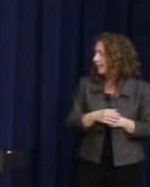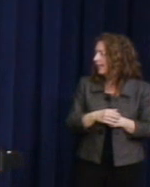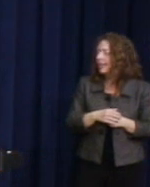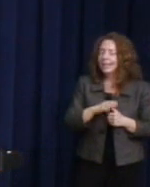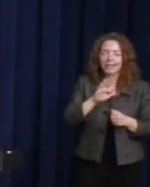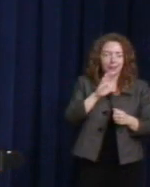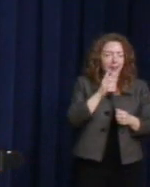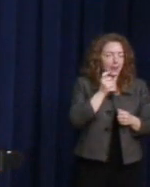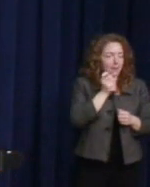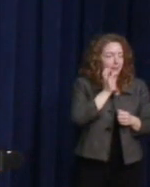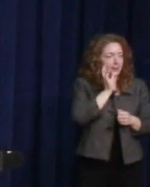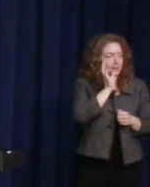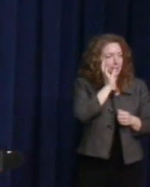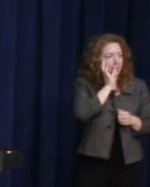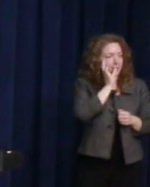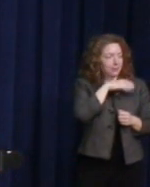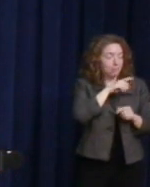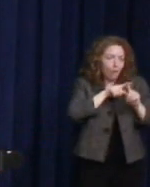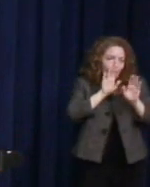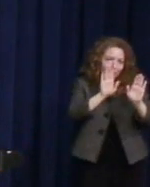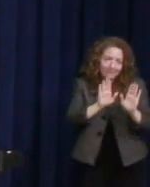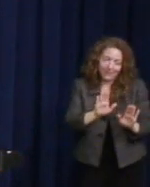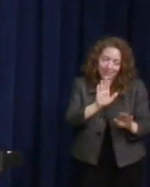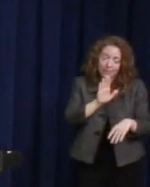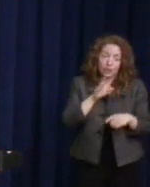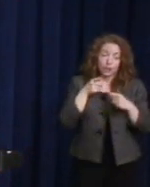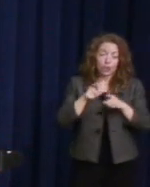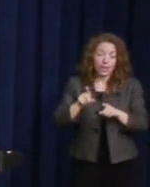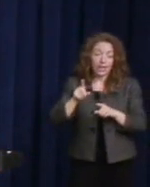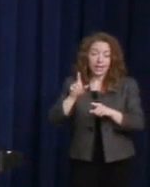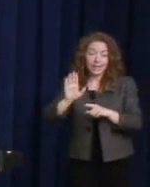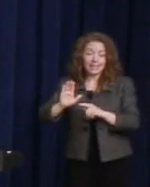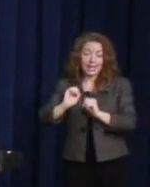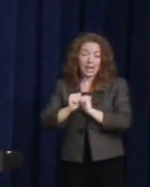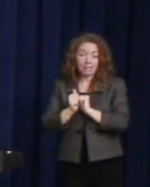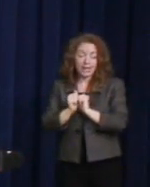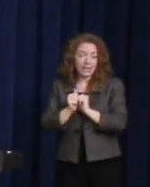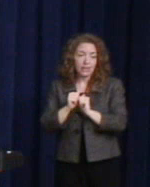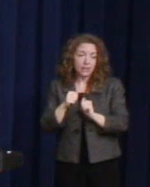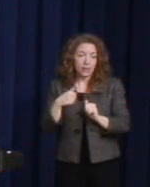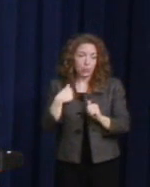way that, during his campaign, we didn't have enough money for postage.